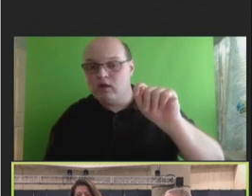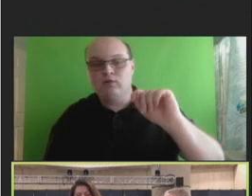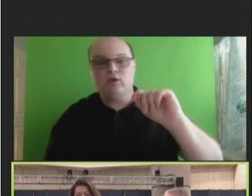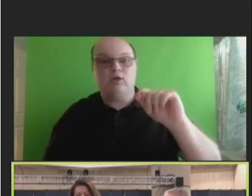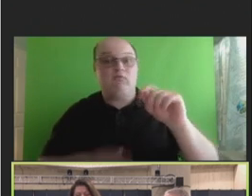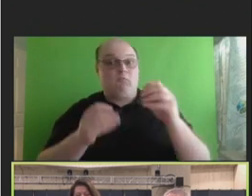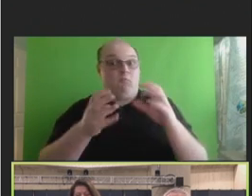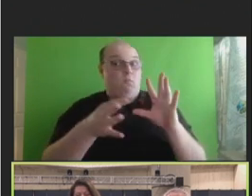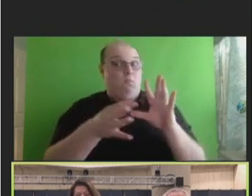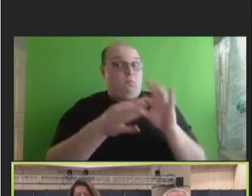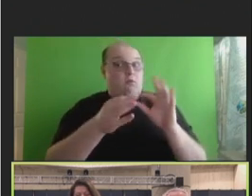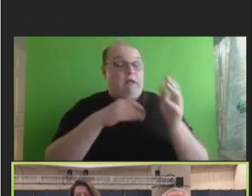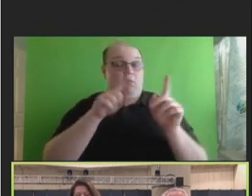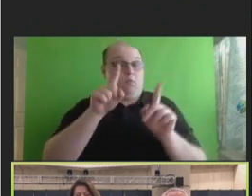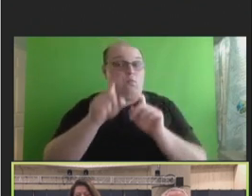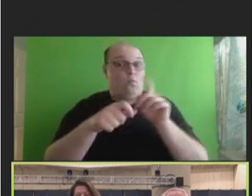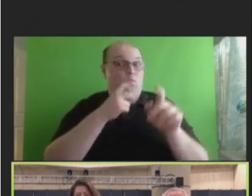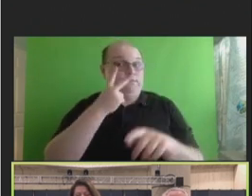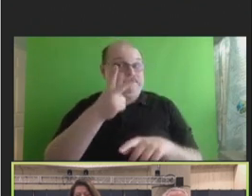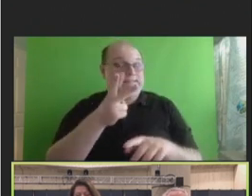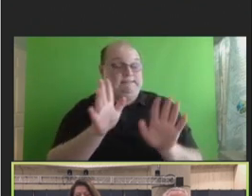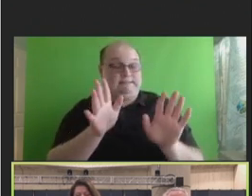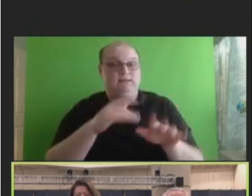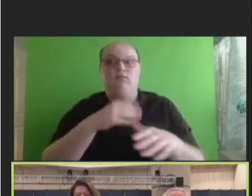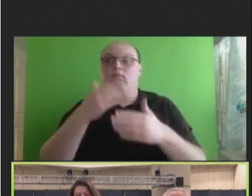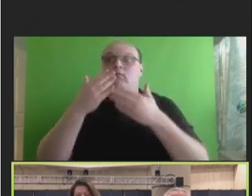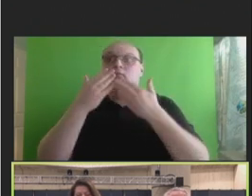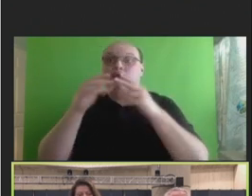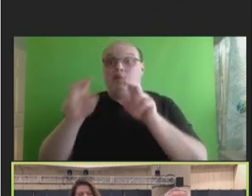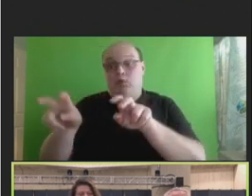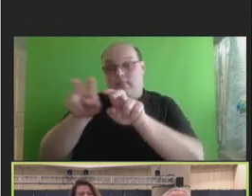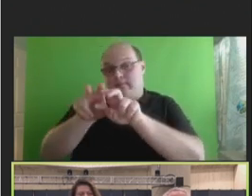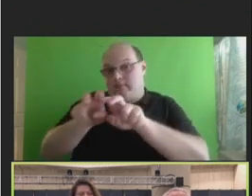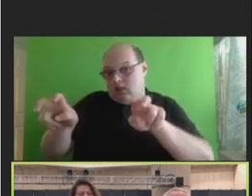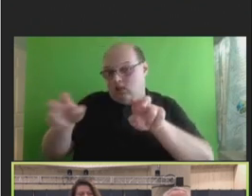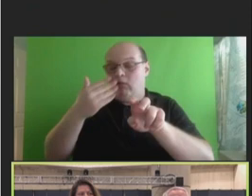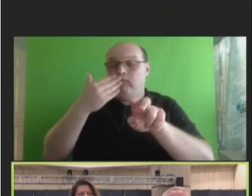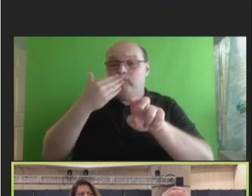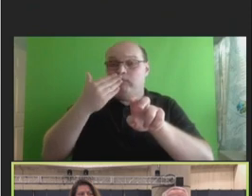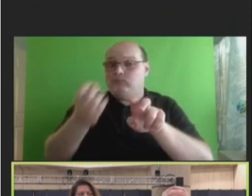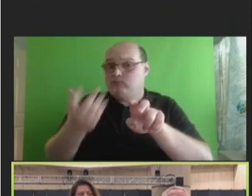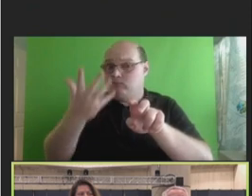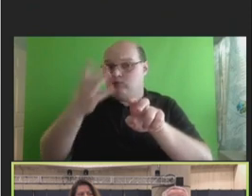online. I want to thank members of this panel. This is -- you've given us a lot to think